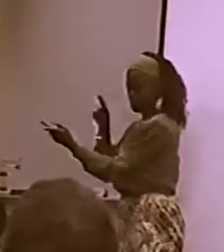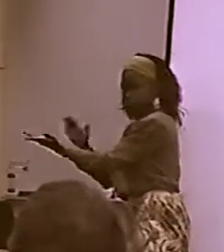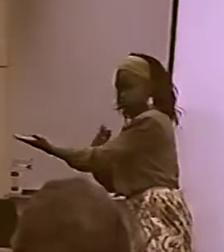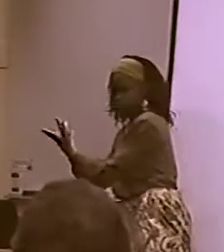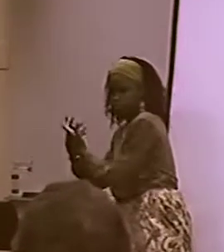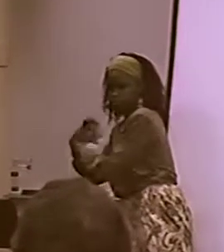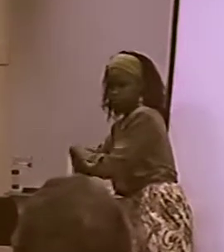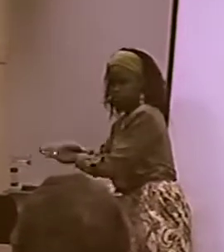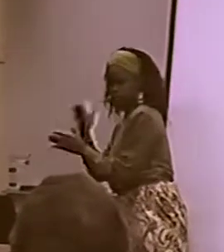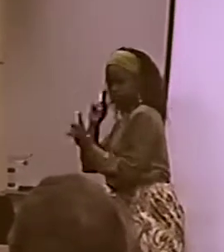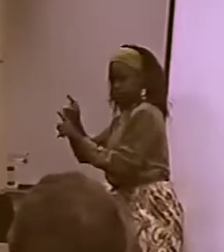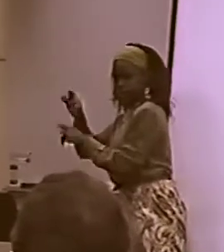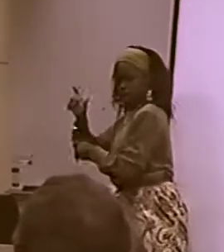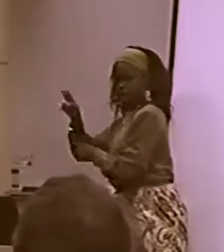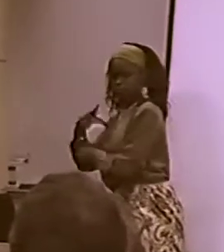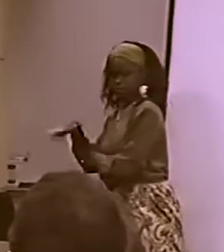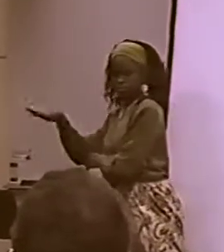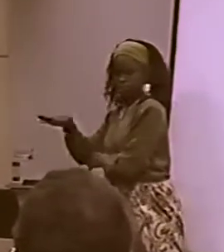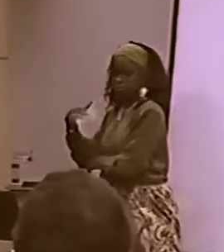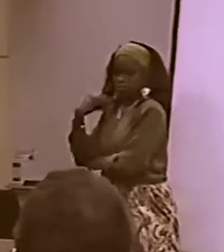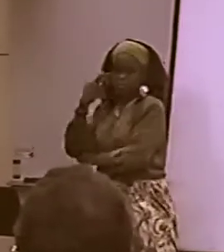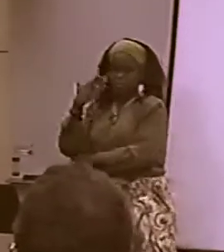...AT BLACK PEOPLE IN GENERAL...